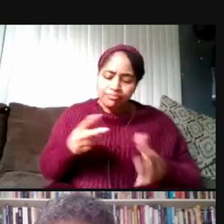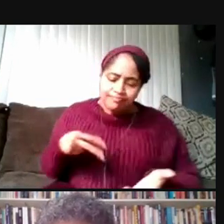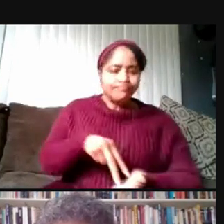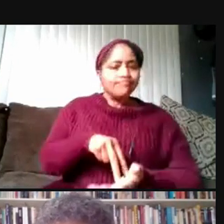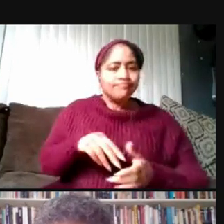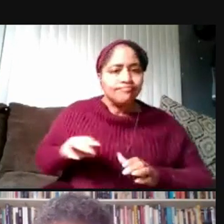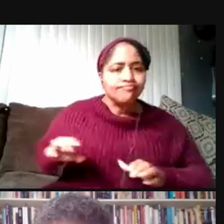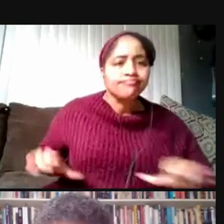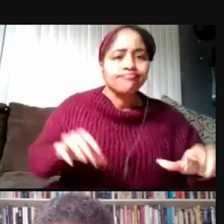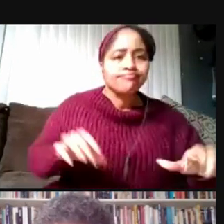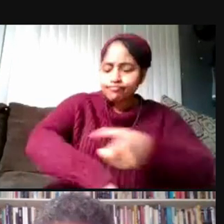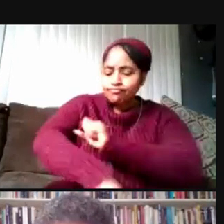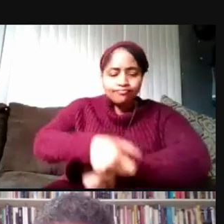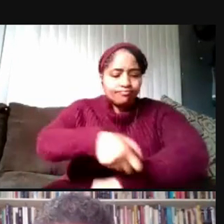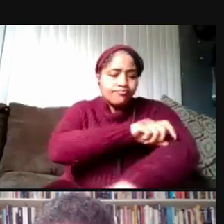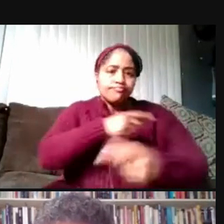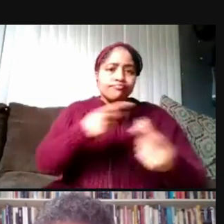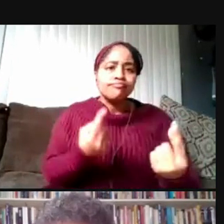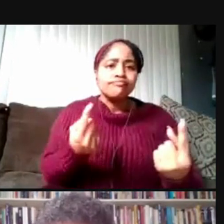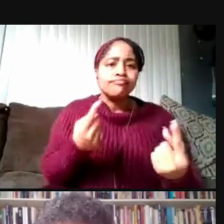So let's start by talking to one another.